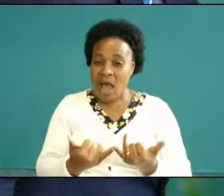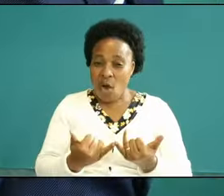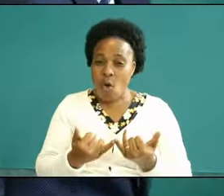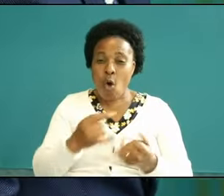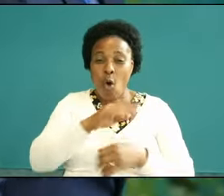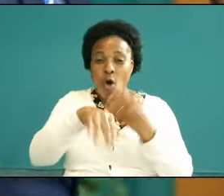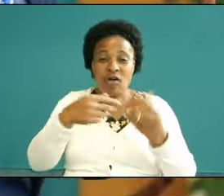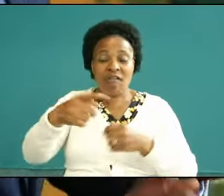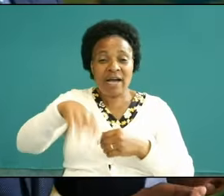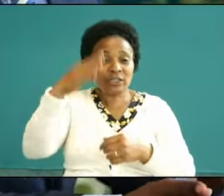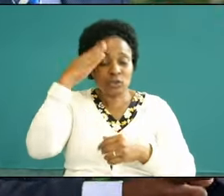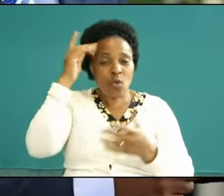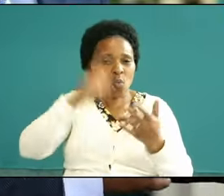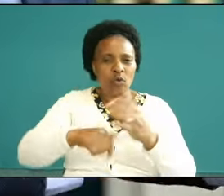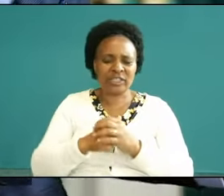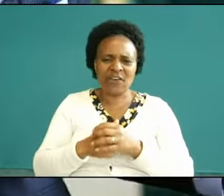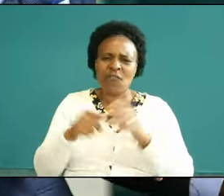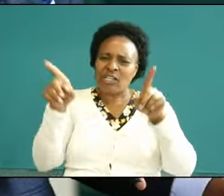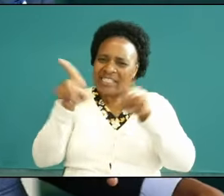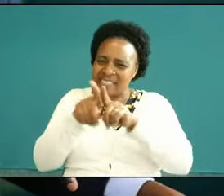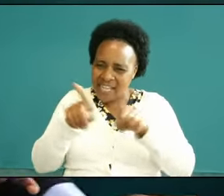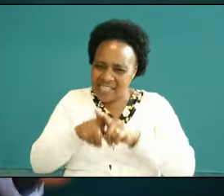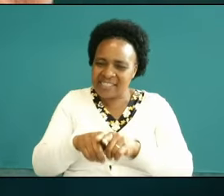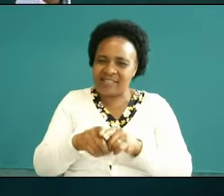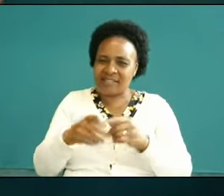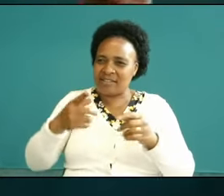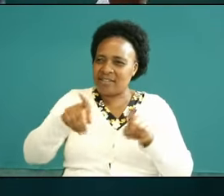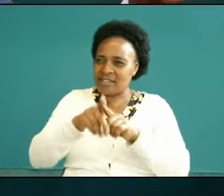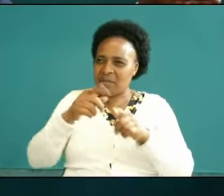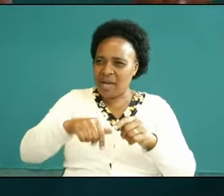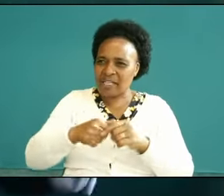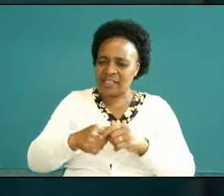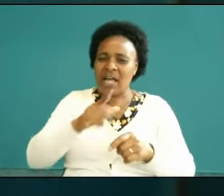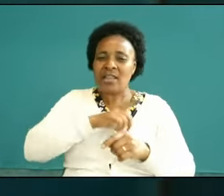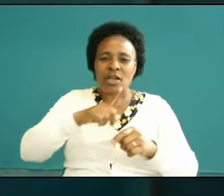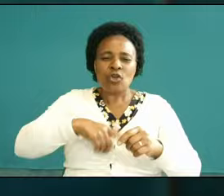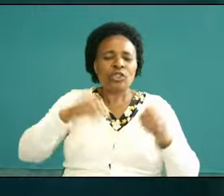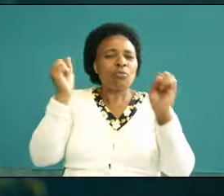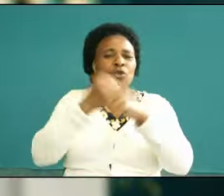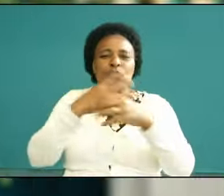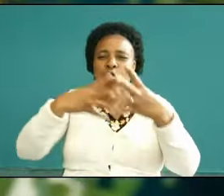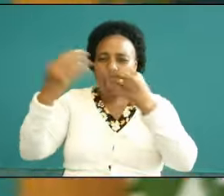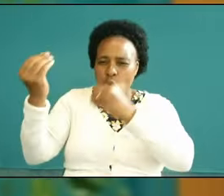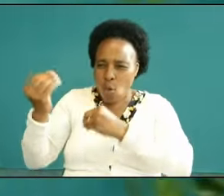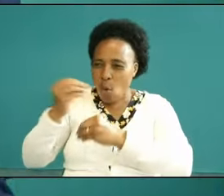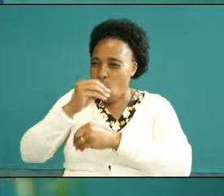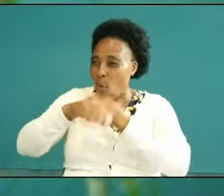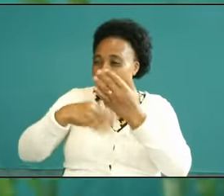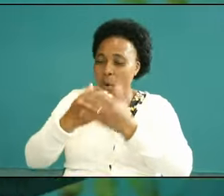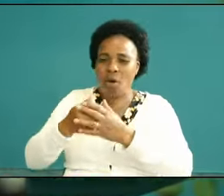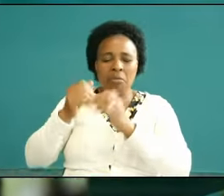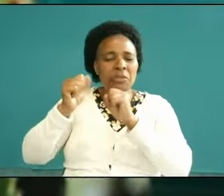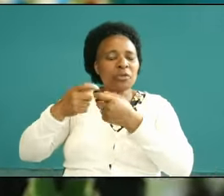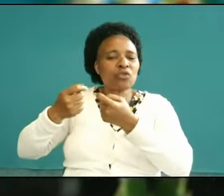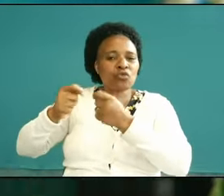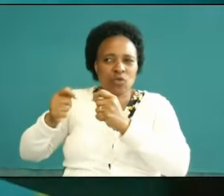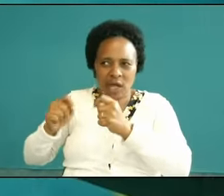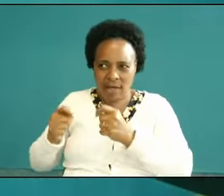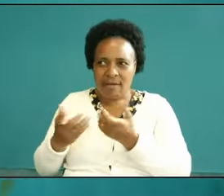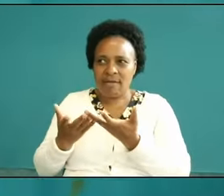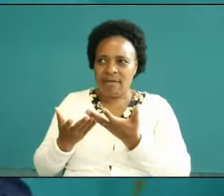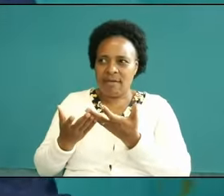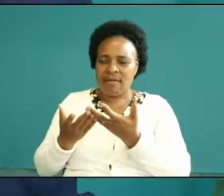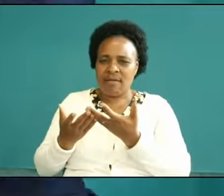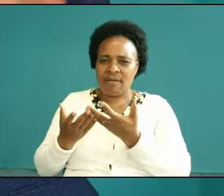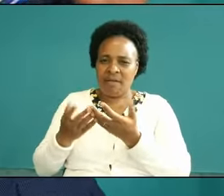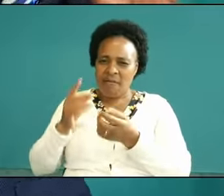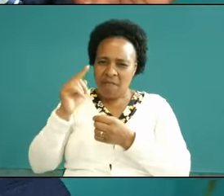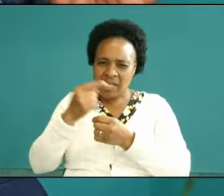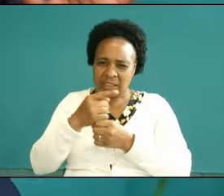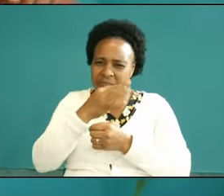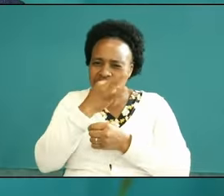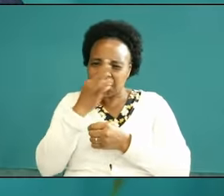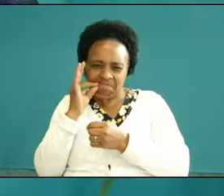thing that for such like this cannot go only only by prayer and by fasting no wait wait